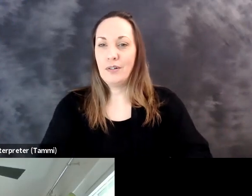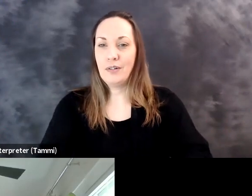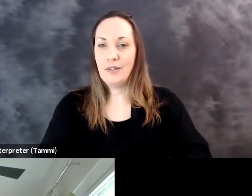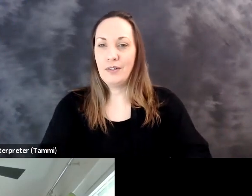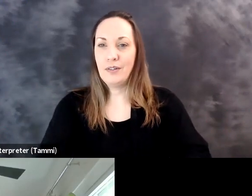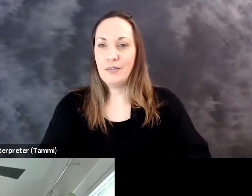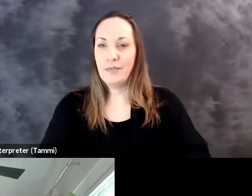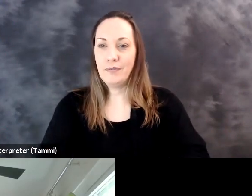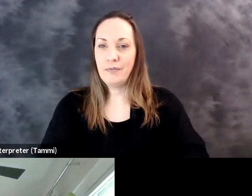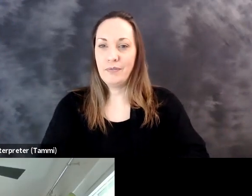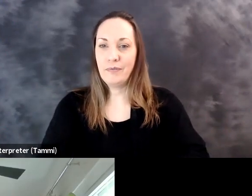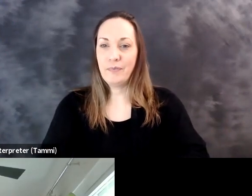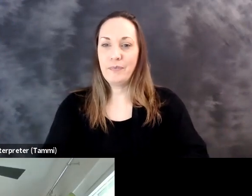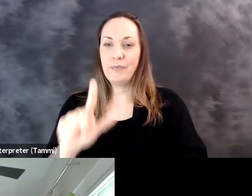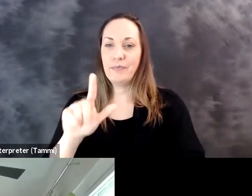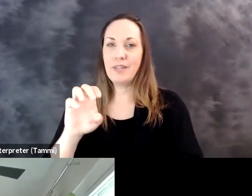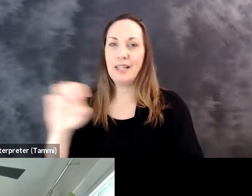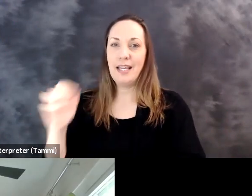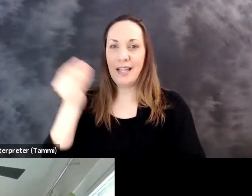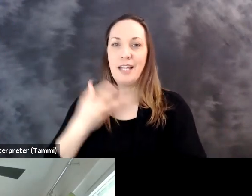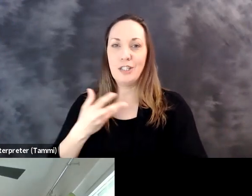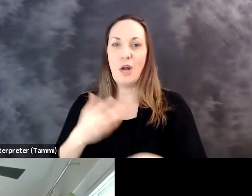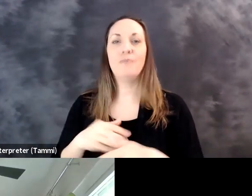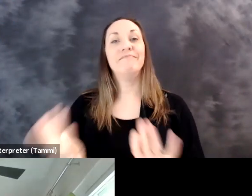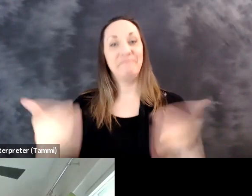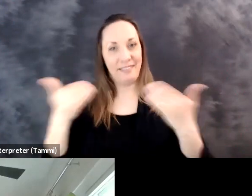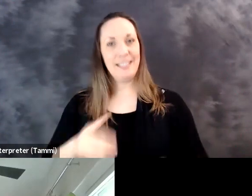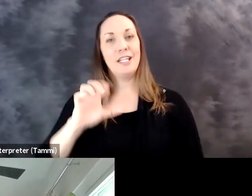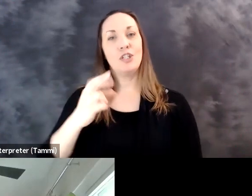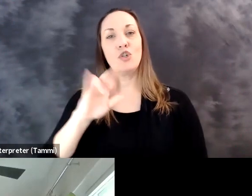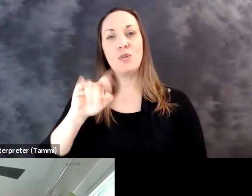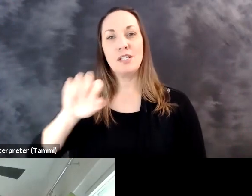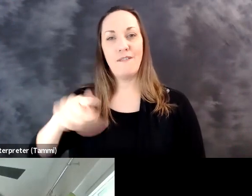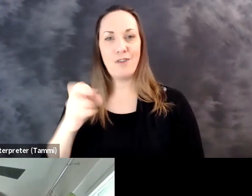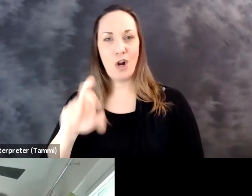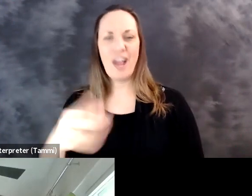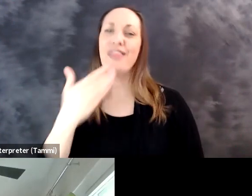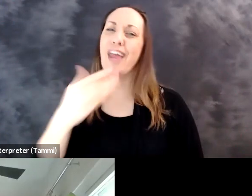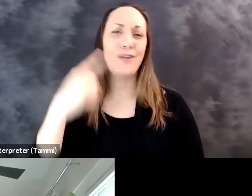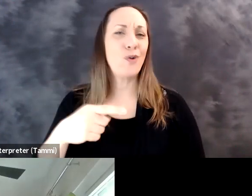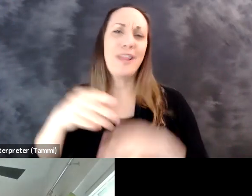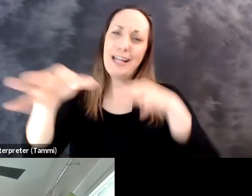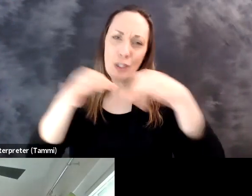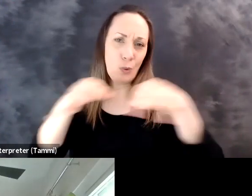I'll let Dr. Christopher Lee let us our break today. know when we're ready to come back from I think we're ready, Sam. This is Christopher. Thank you for that audio description.